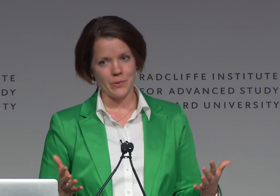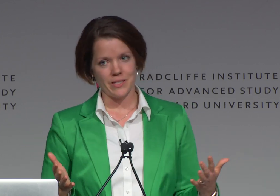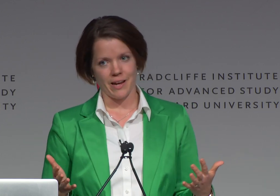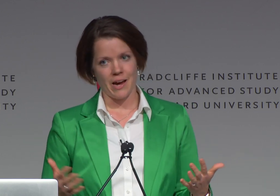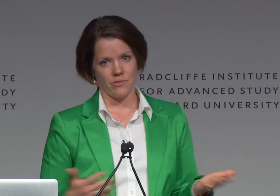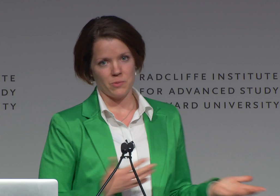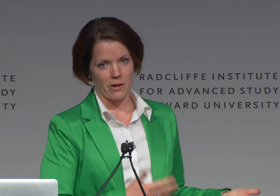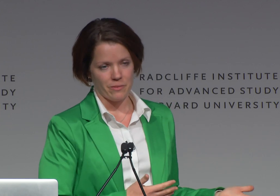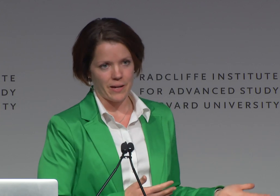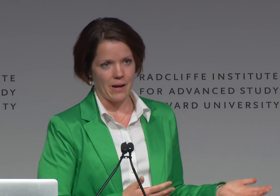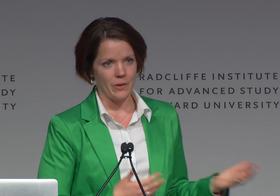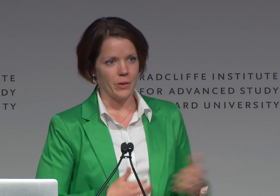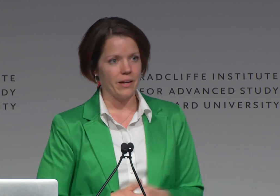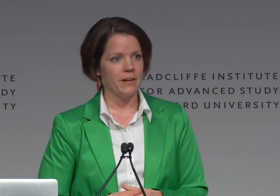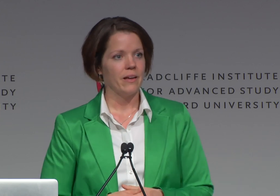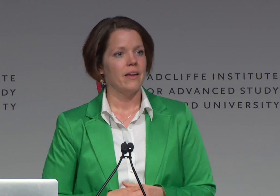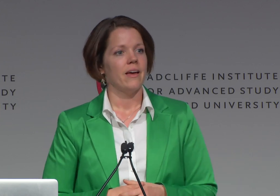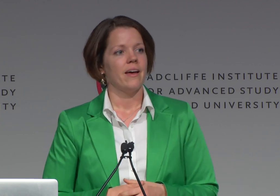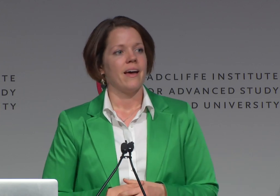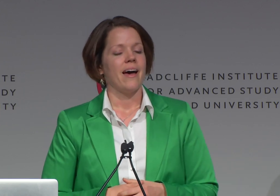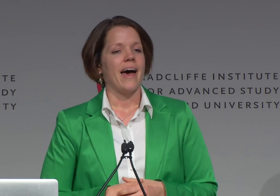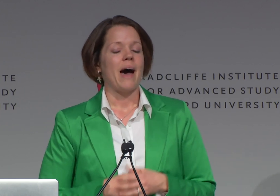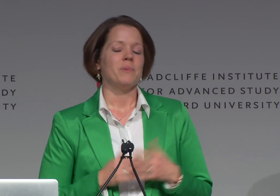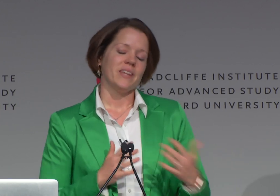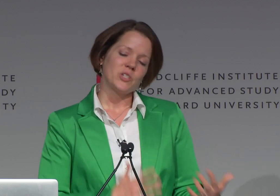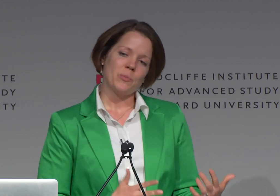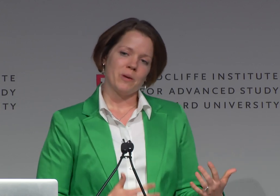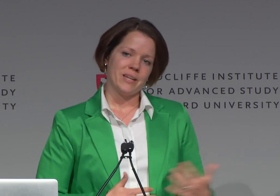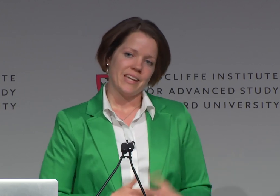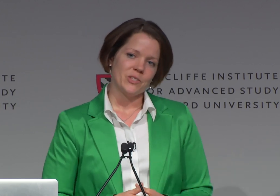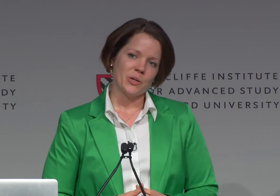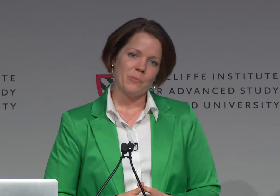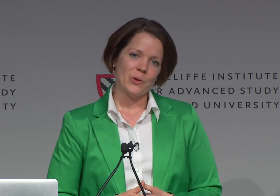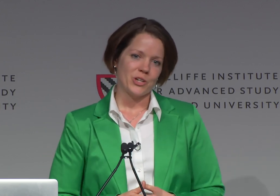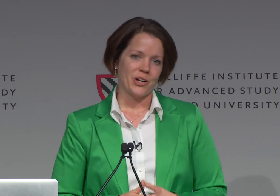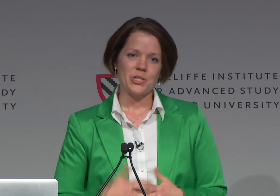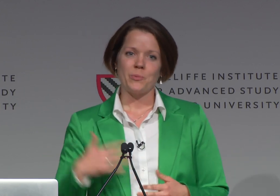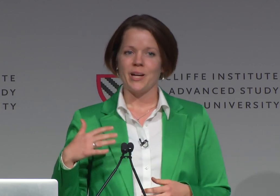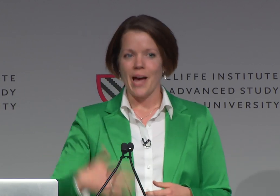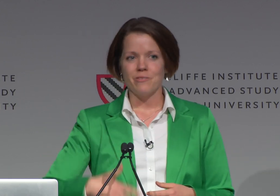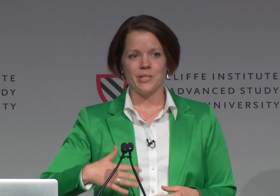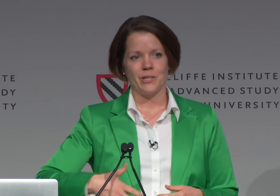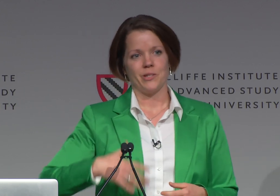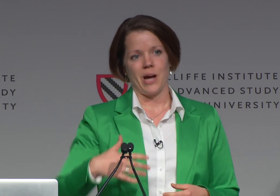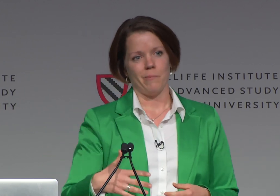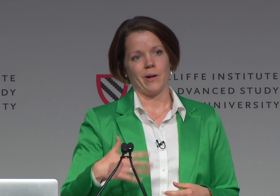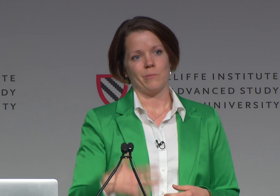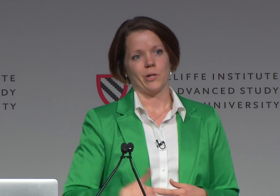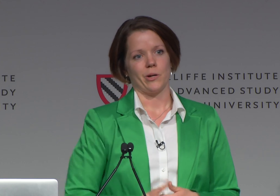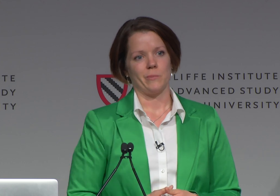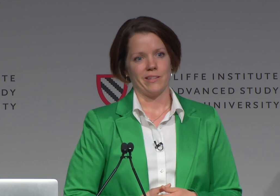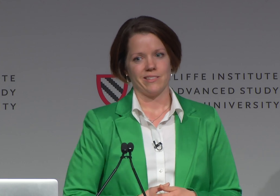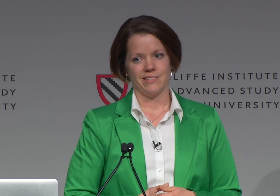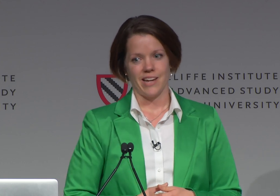use today out of respect for my colleague working. But the interpreter maintains her composure, interpreting every single jab that comes at her expense.